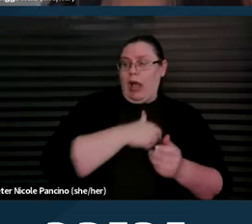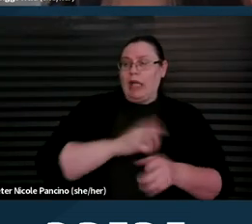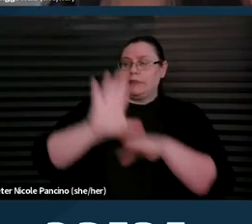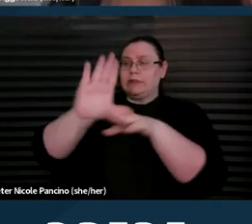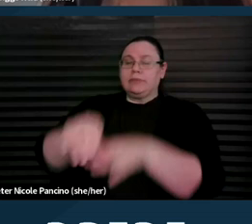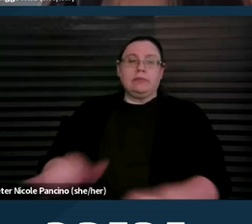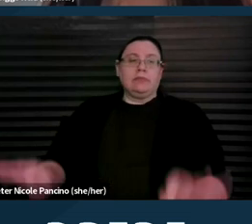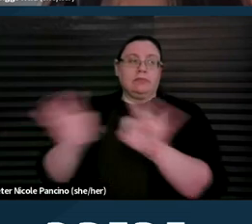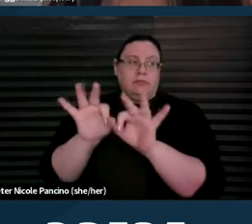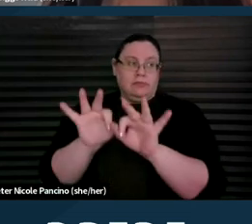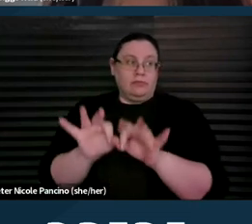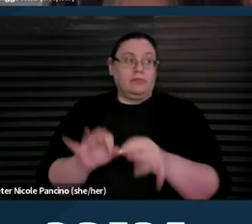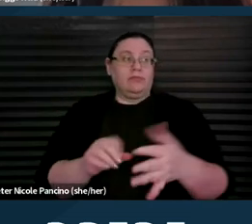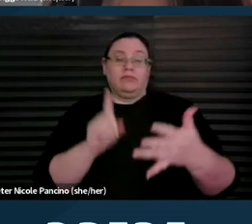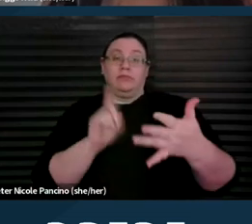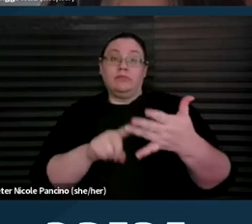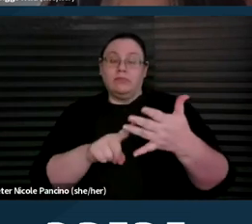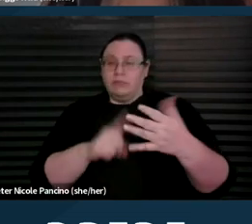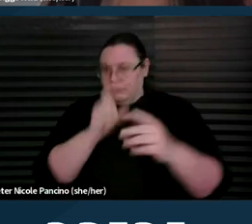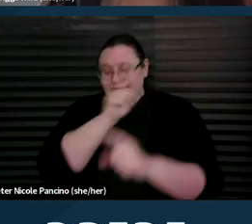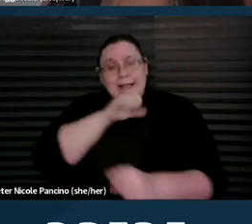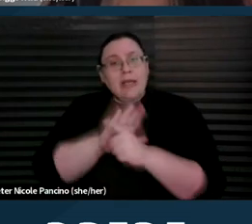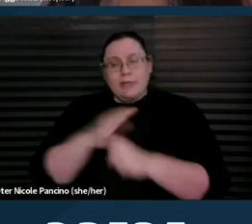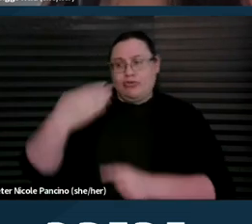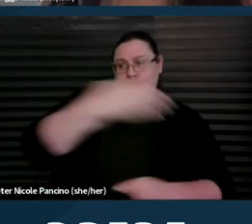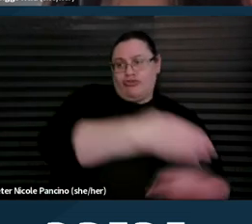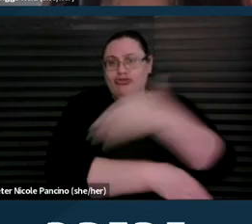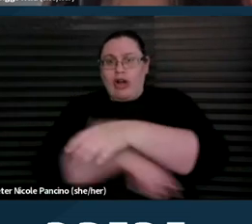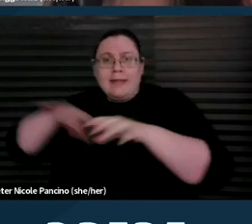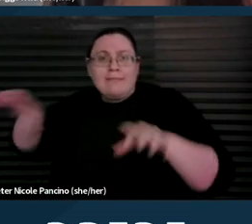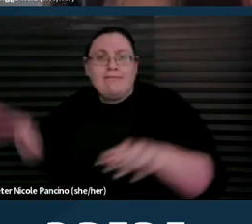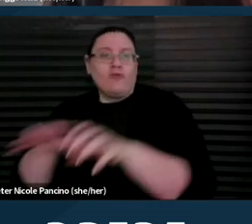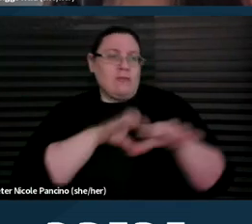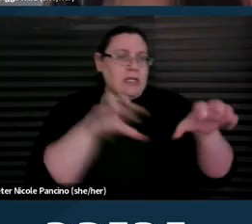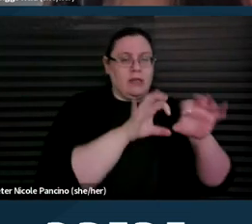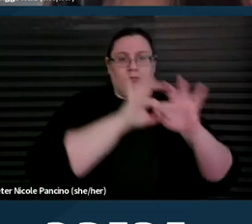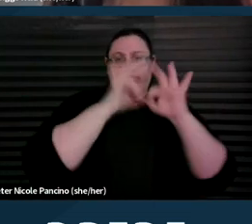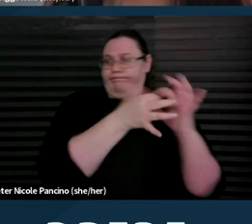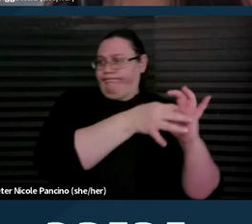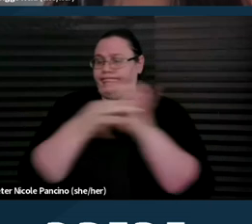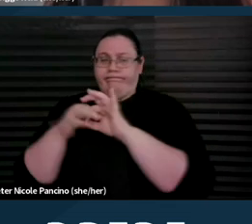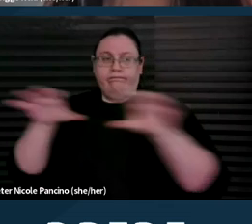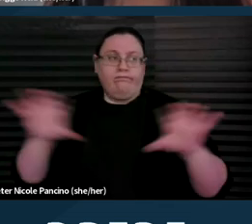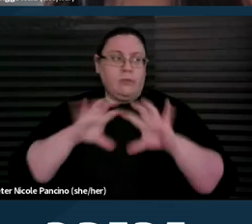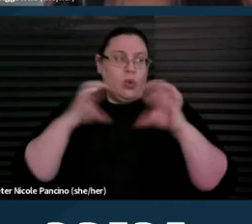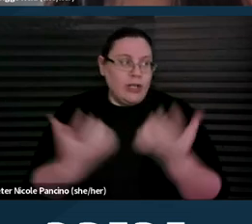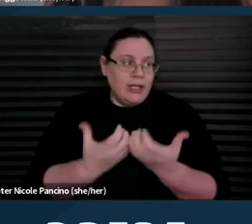Commitment to cross movement organizing. Shifting how social justice movements understand disability